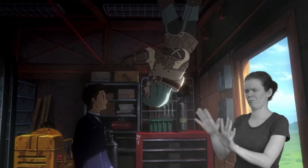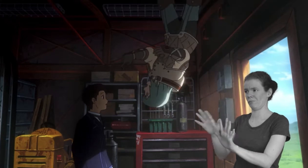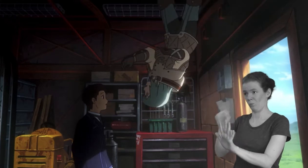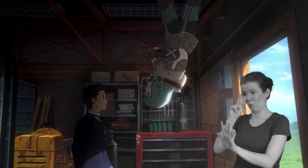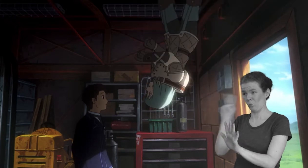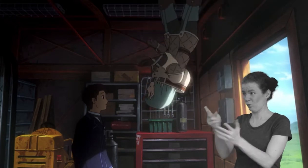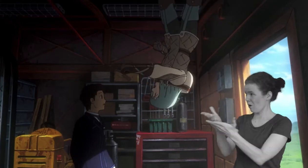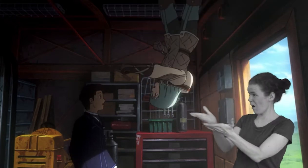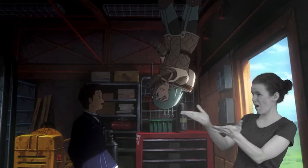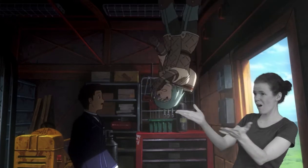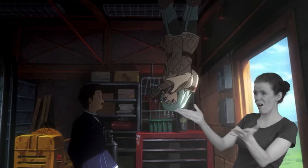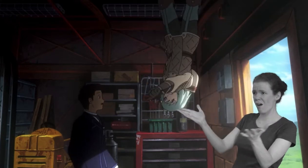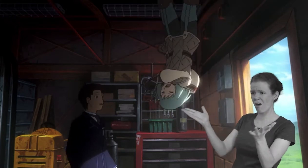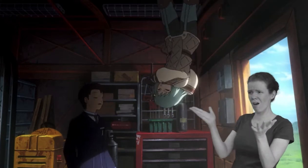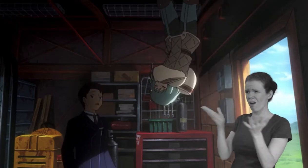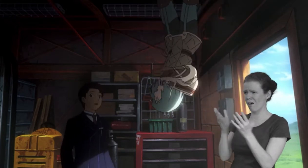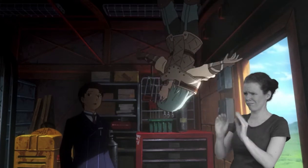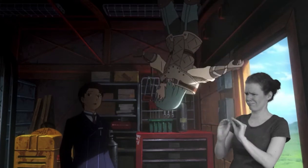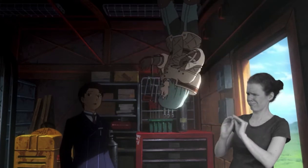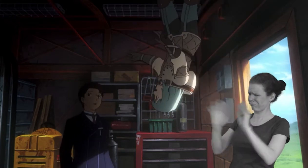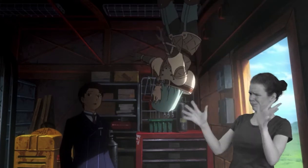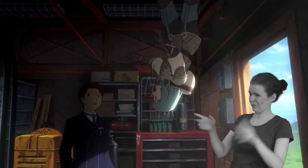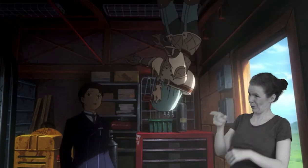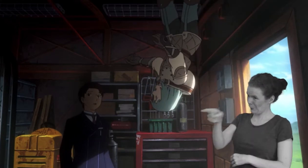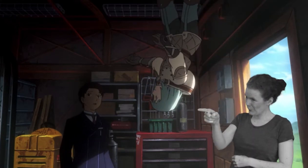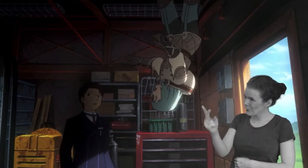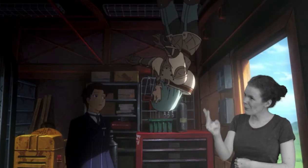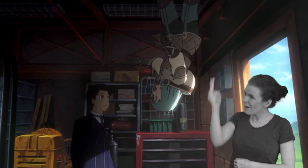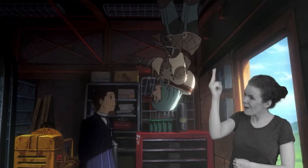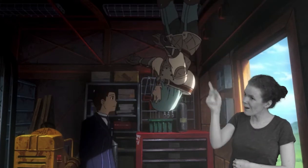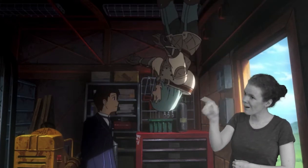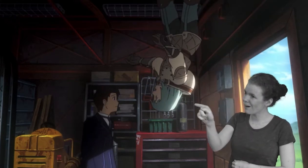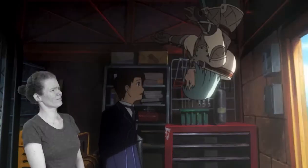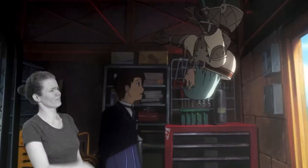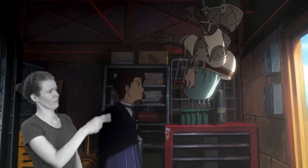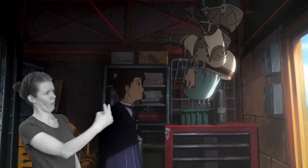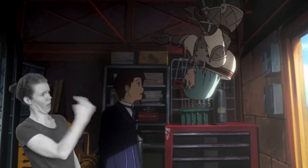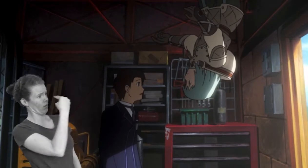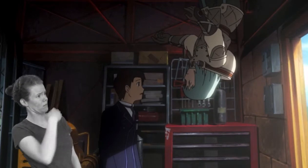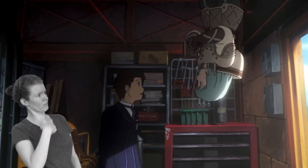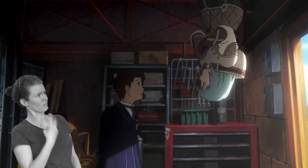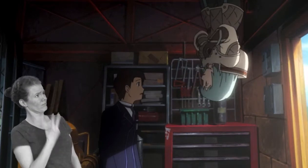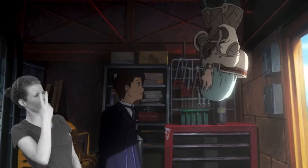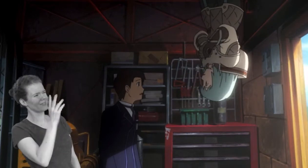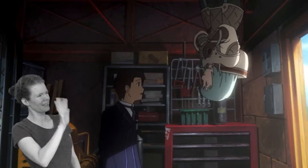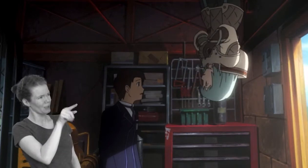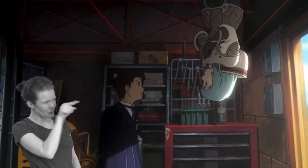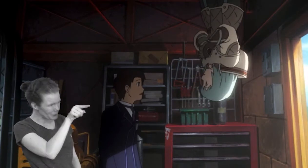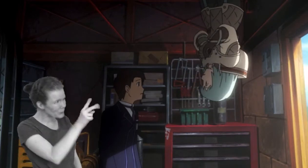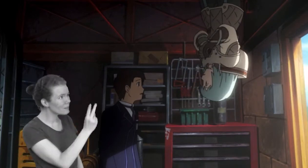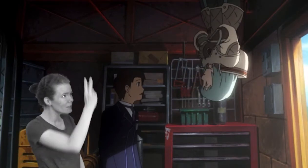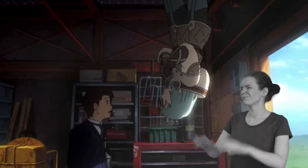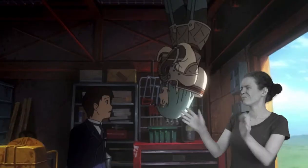But look around you. Can't you see for yourself? You're on the ceiling! Sorry, hate to tell you but, I'm pretty sure you're the one on the ceiling.